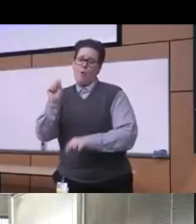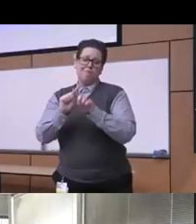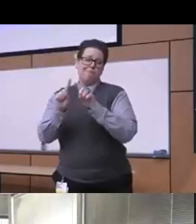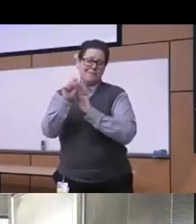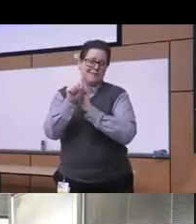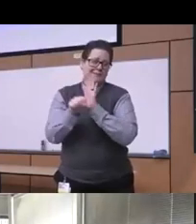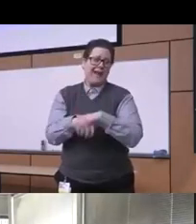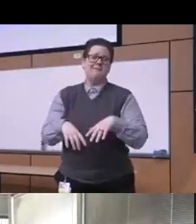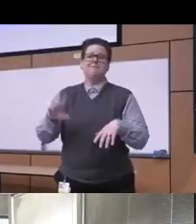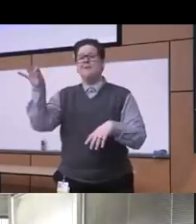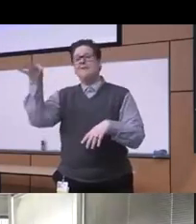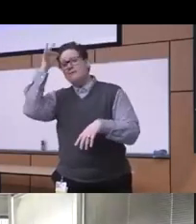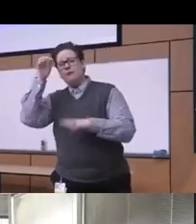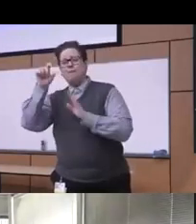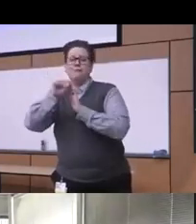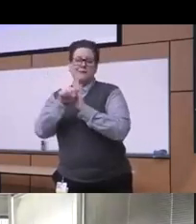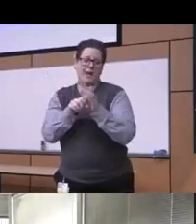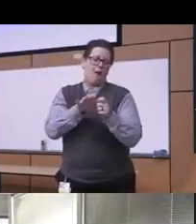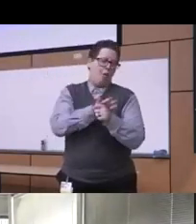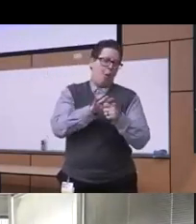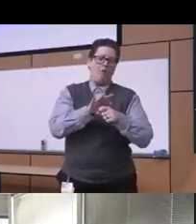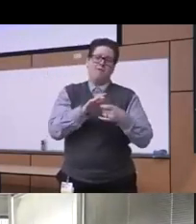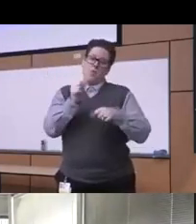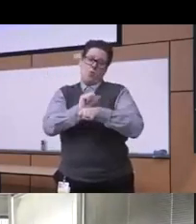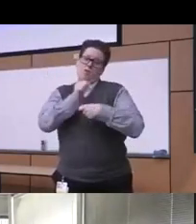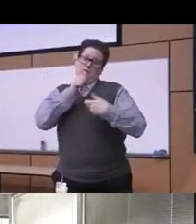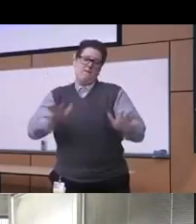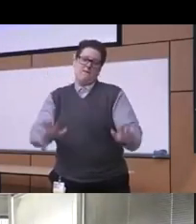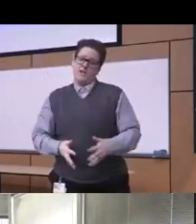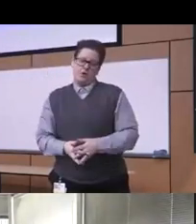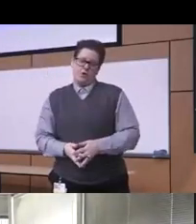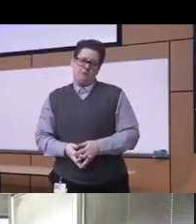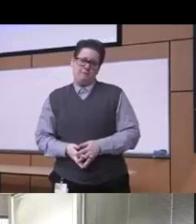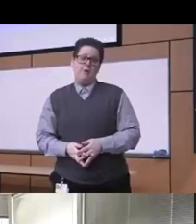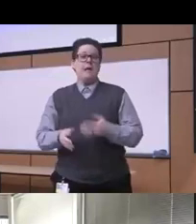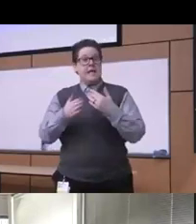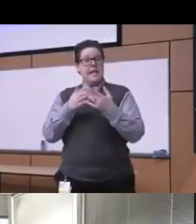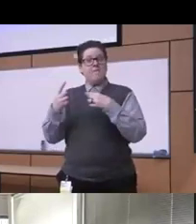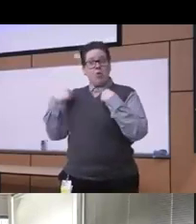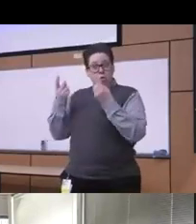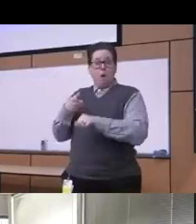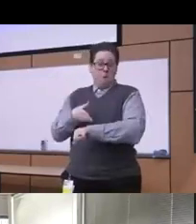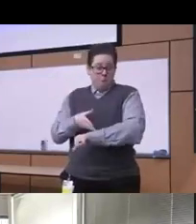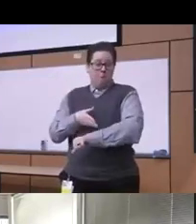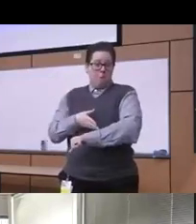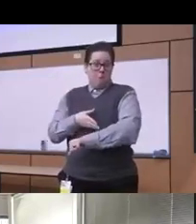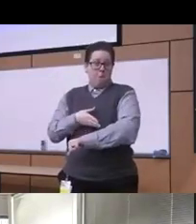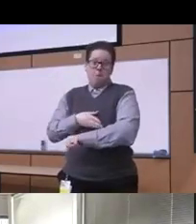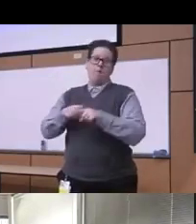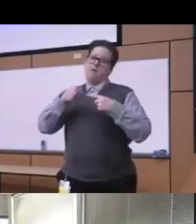again the work is is not done even though we have been moving somewhat in the right direction so